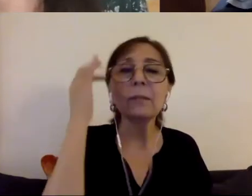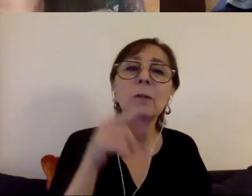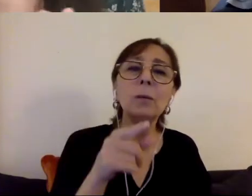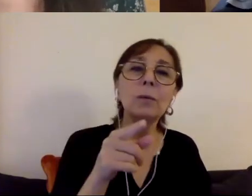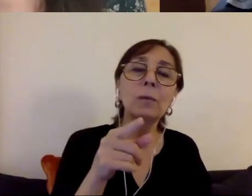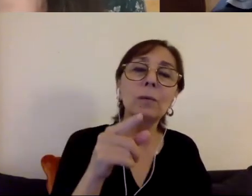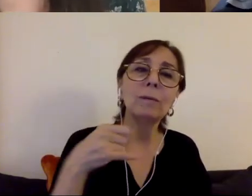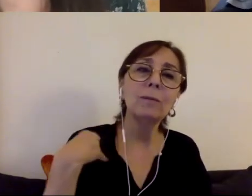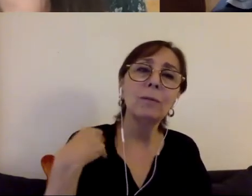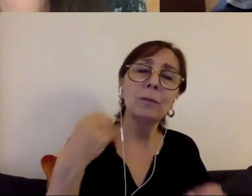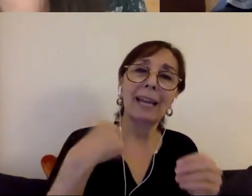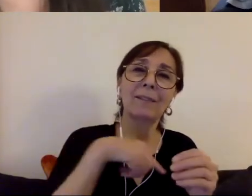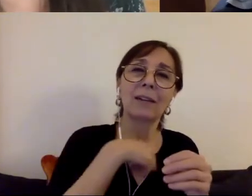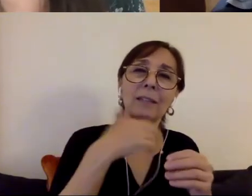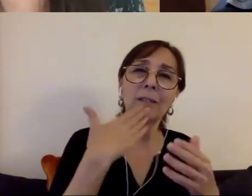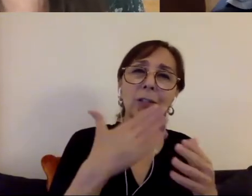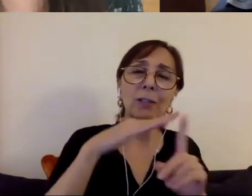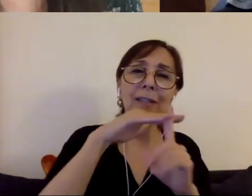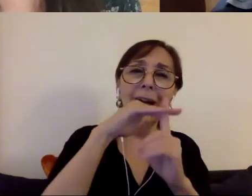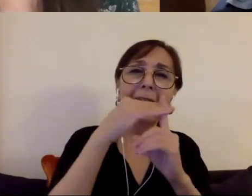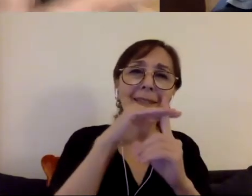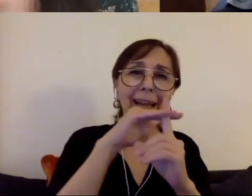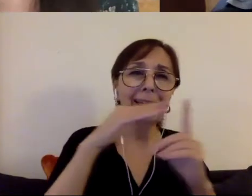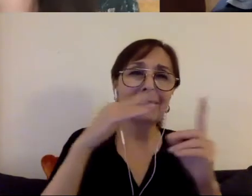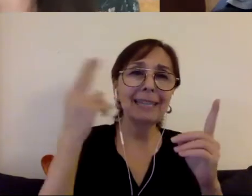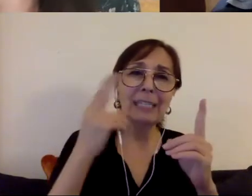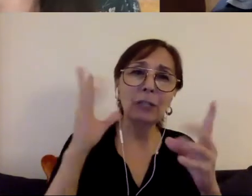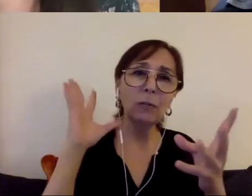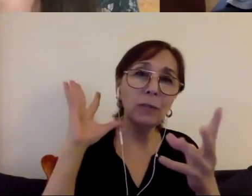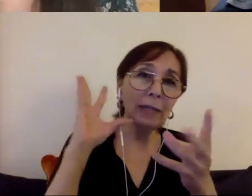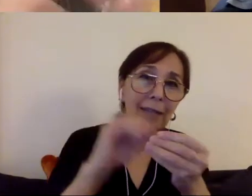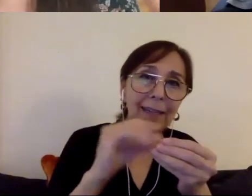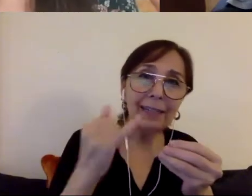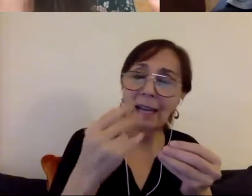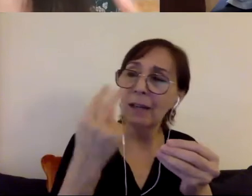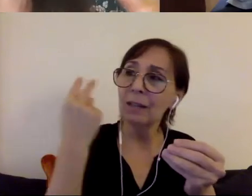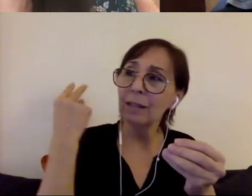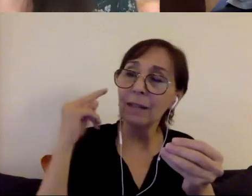context about your history until now and looking at where